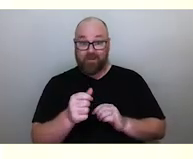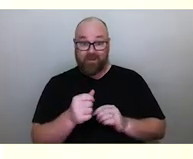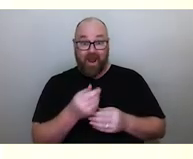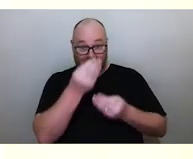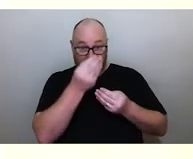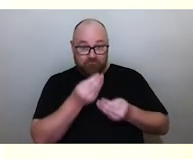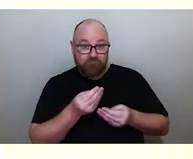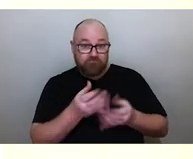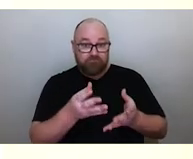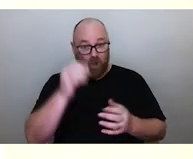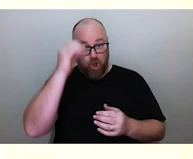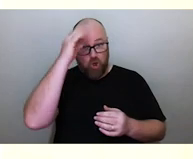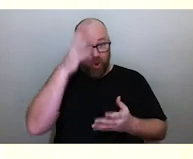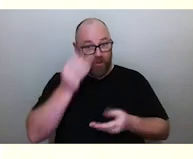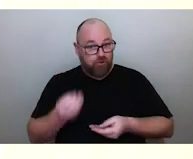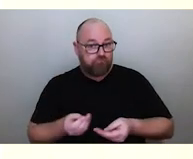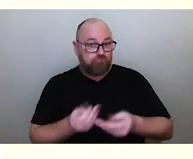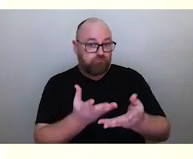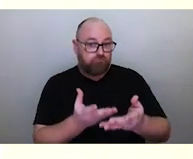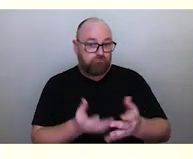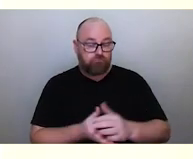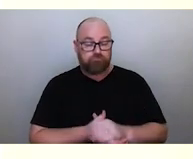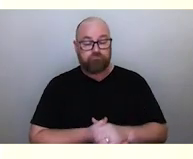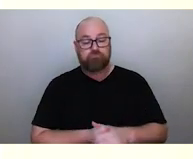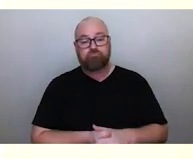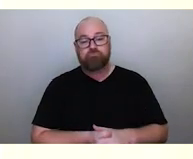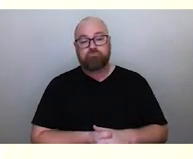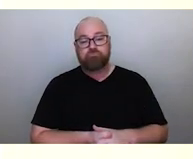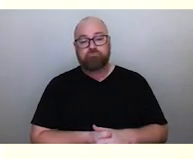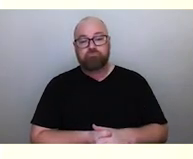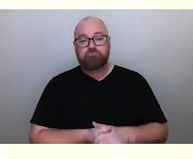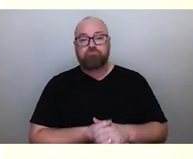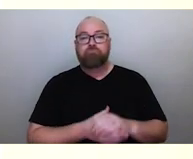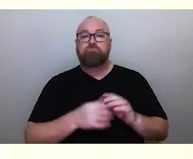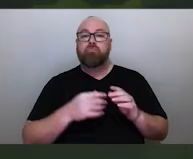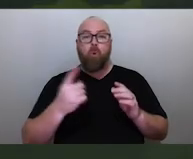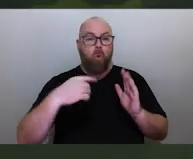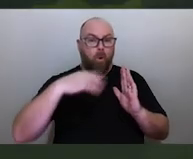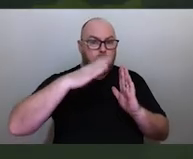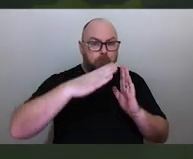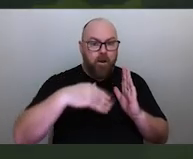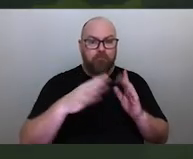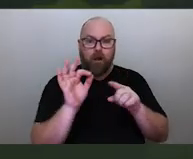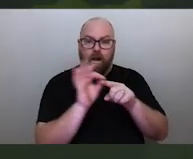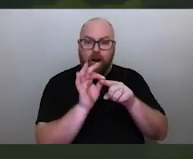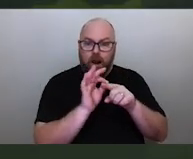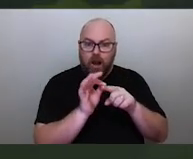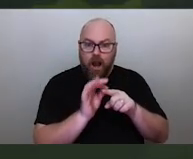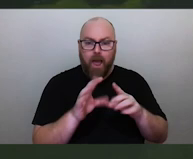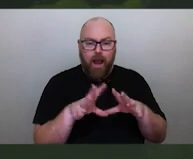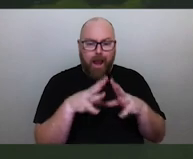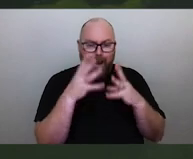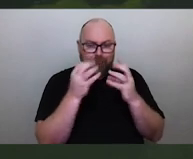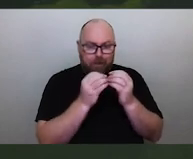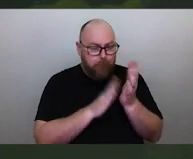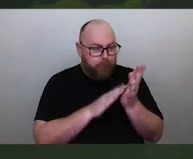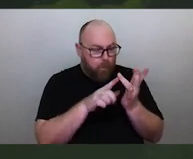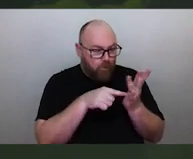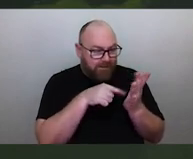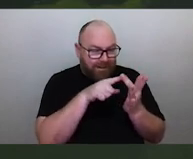They're delivering important information. Every brushstroke every colour, every motif, every design has meaning,